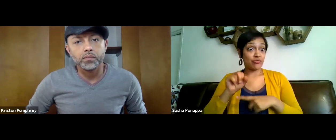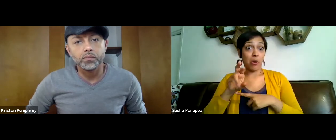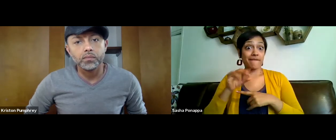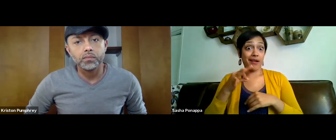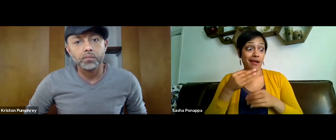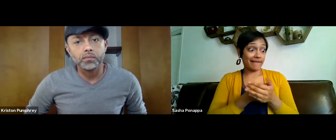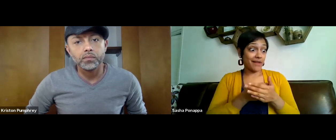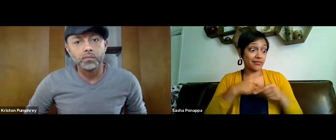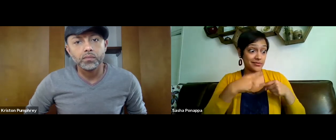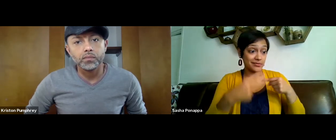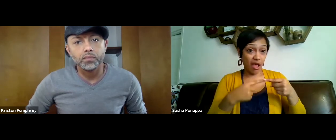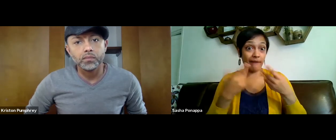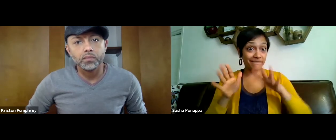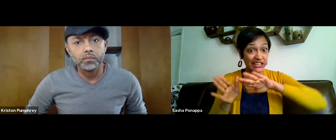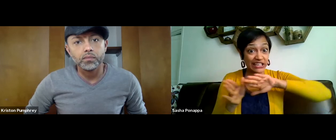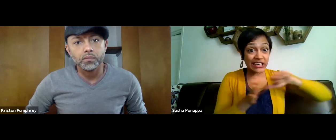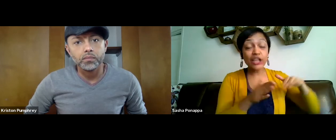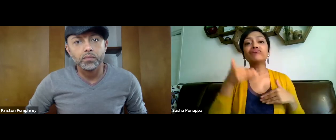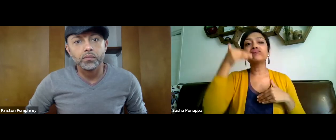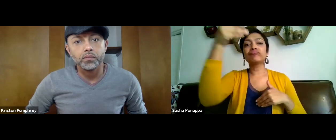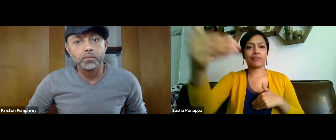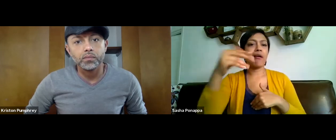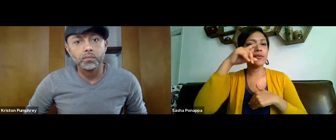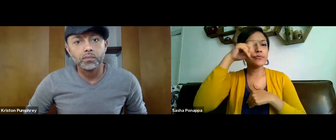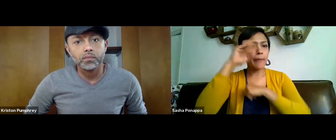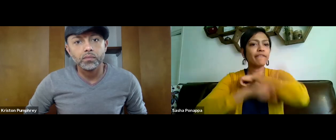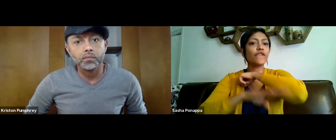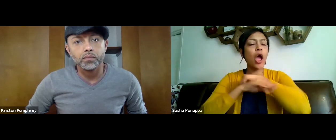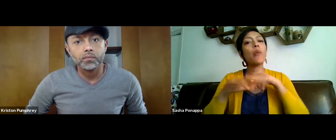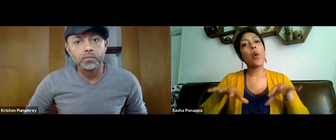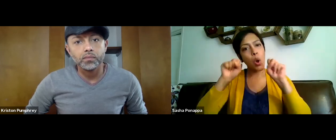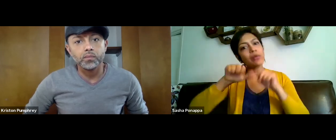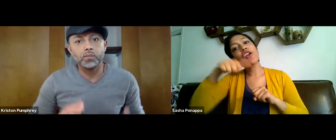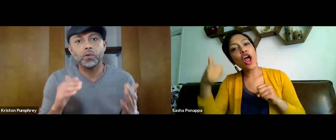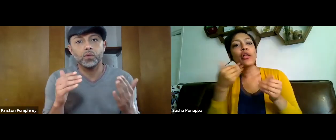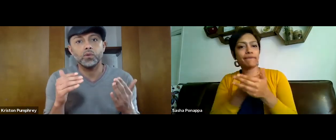outside of COVID-19 relief, once this funding cycles done